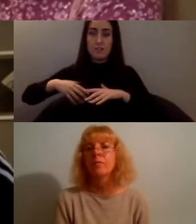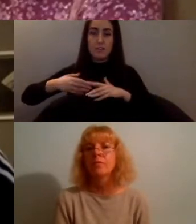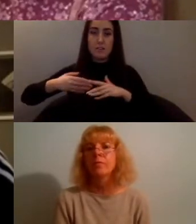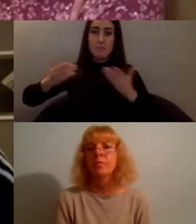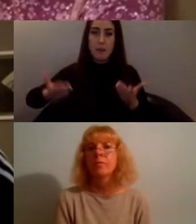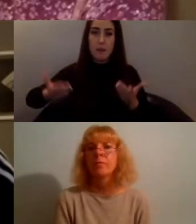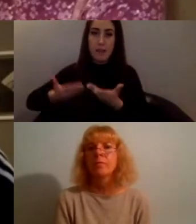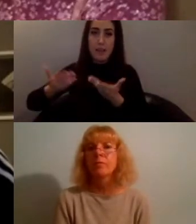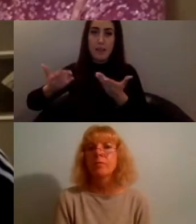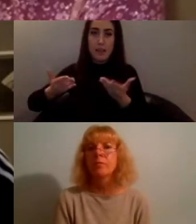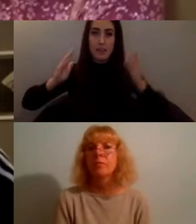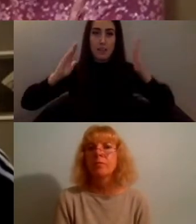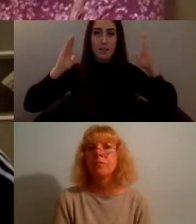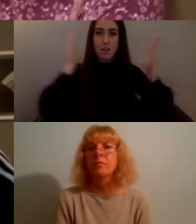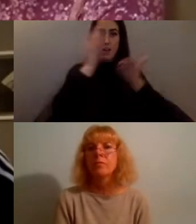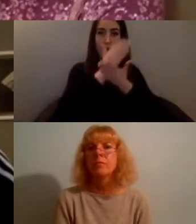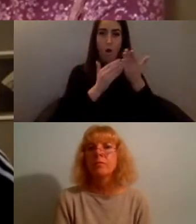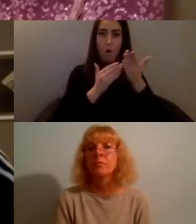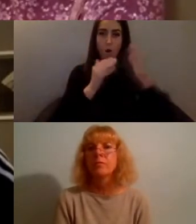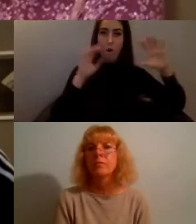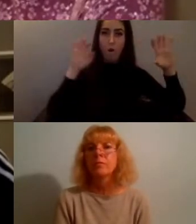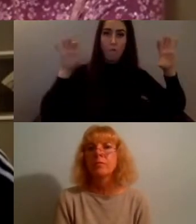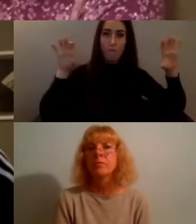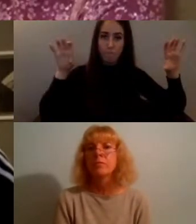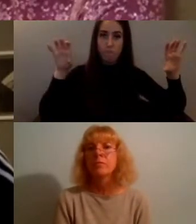however that's formed that's that would be dreamy